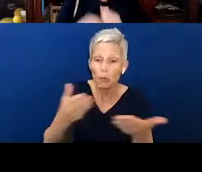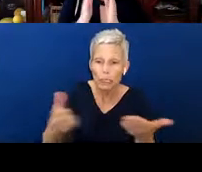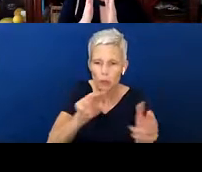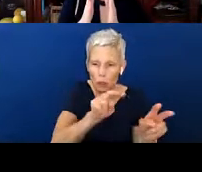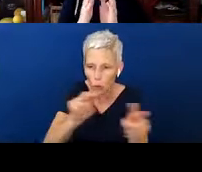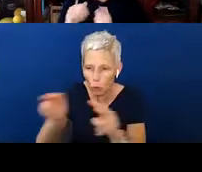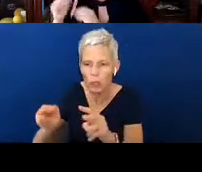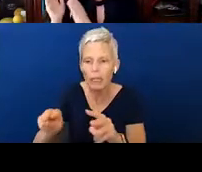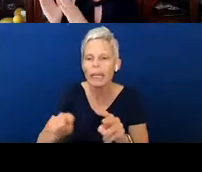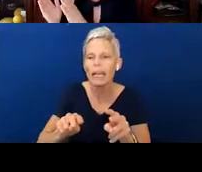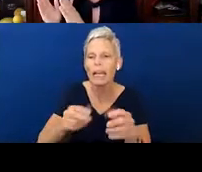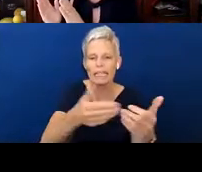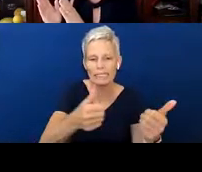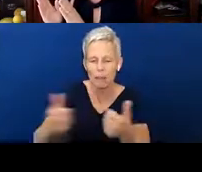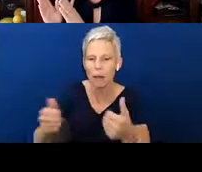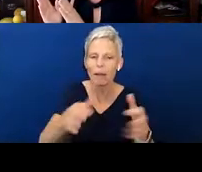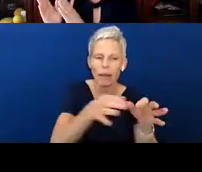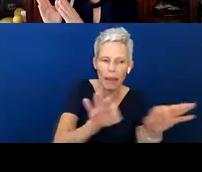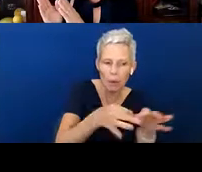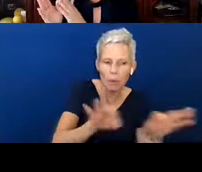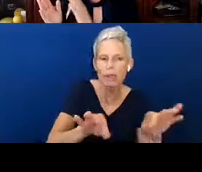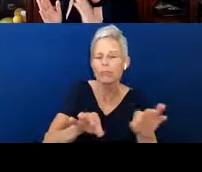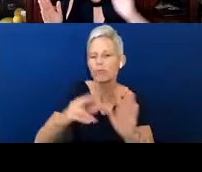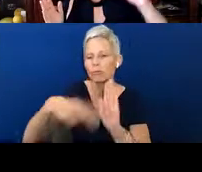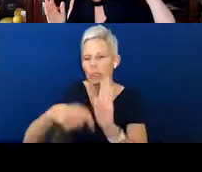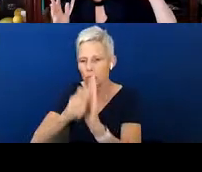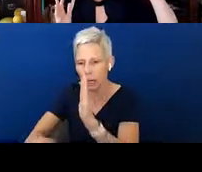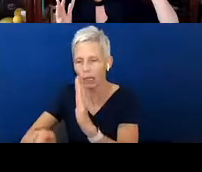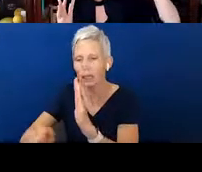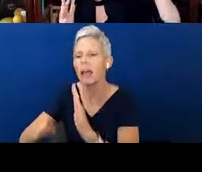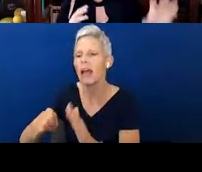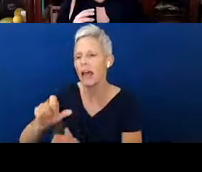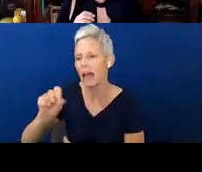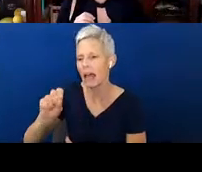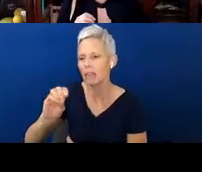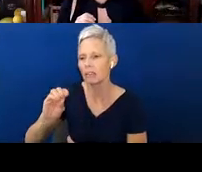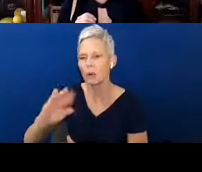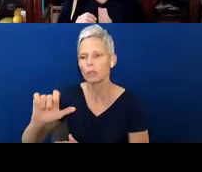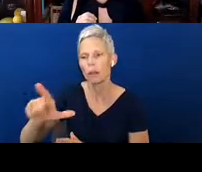by Literacy and by Social Emotional Development. And we've got research summaries if you're